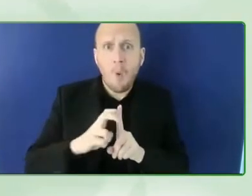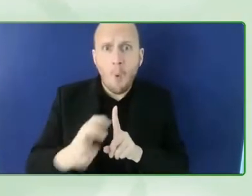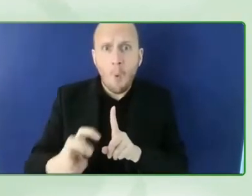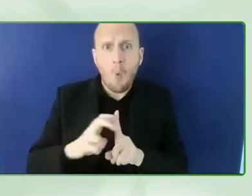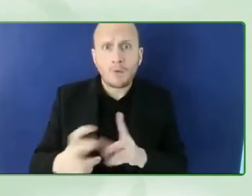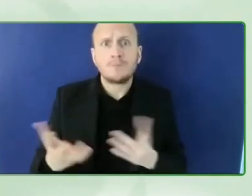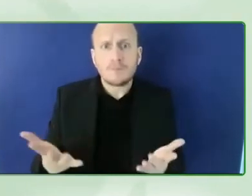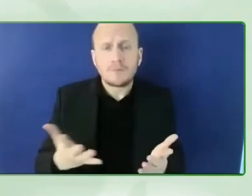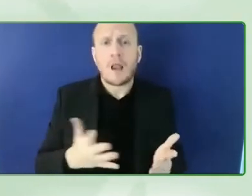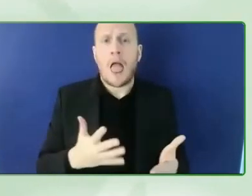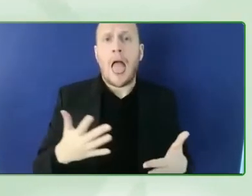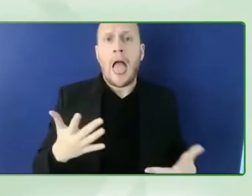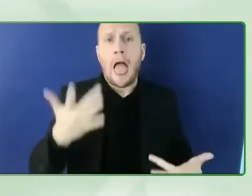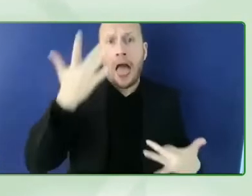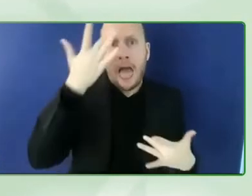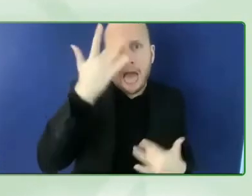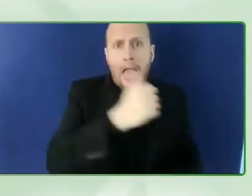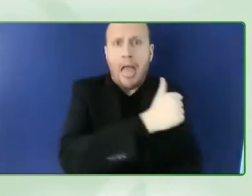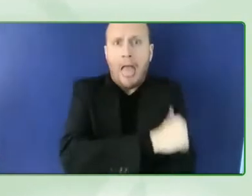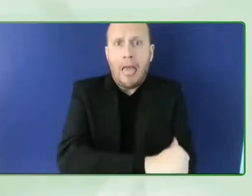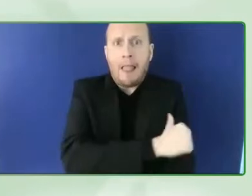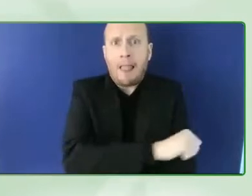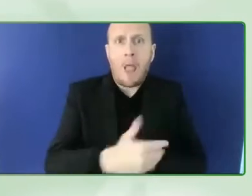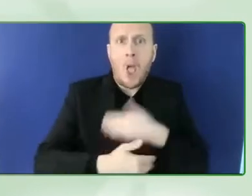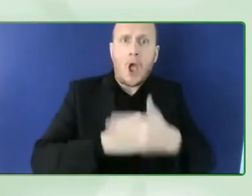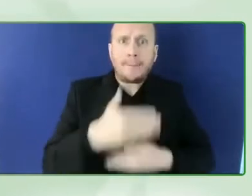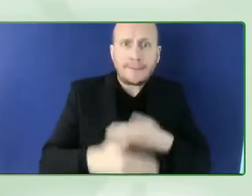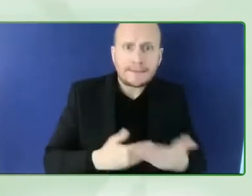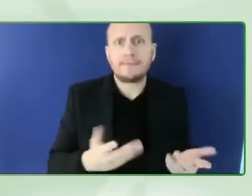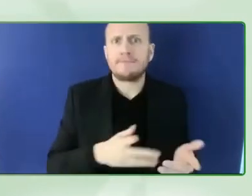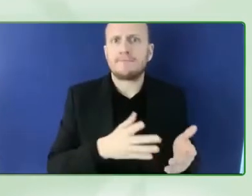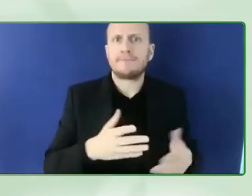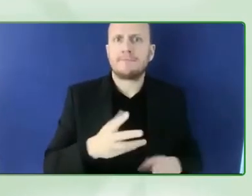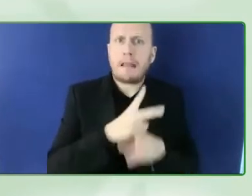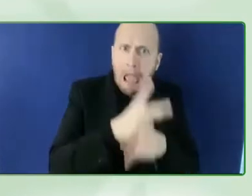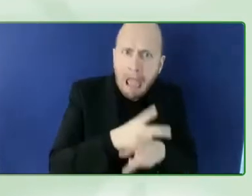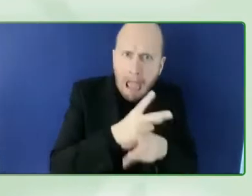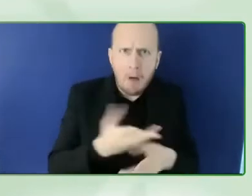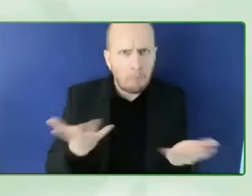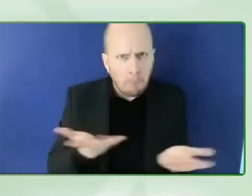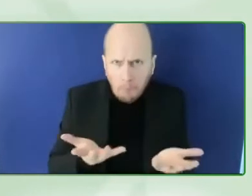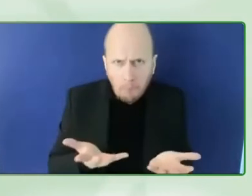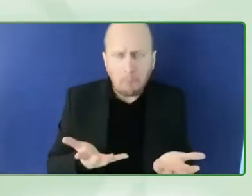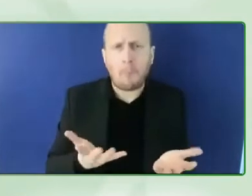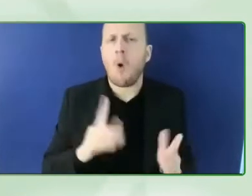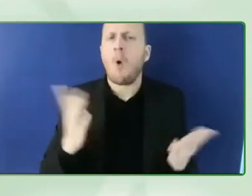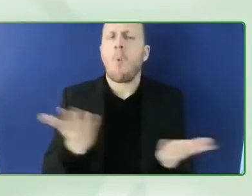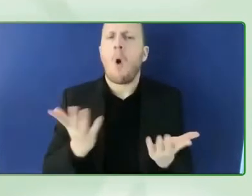focus on uh all the aspects that are relevant to people with disabilities and to work with the